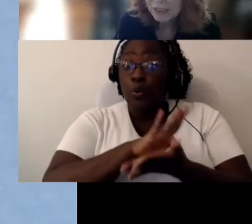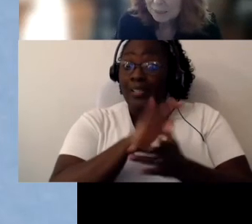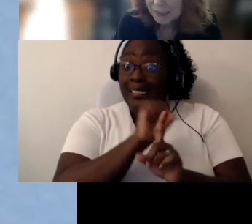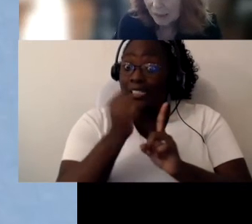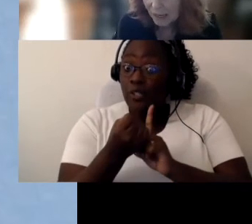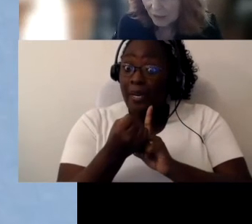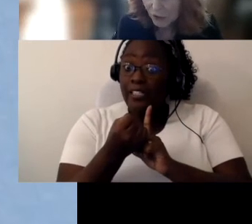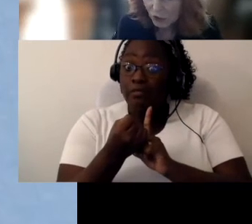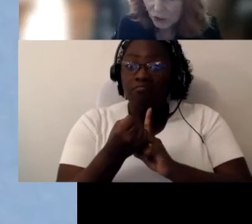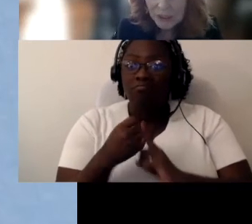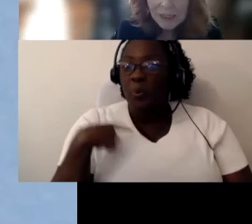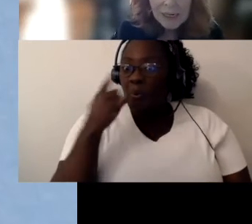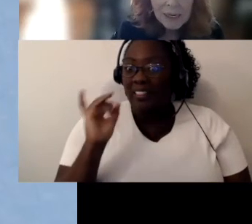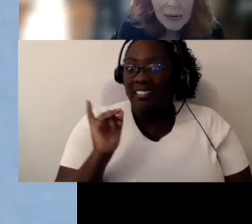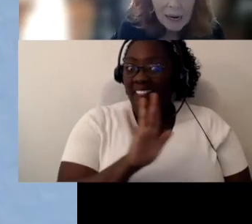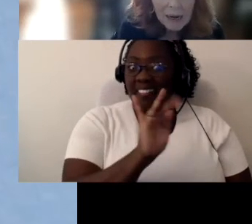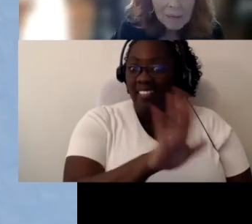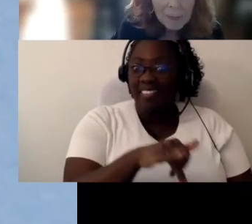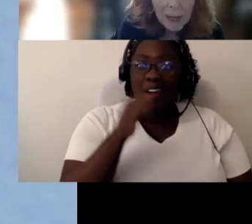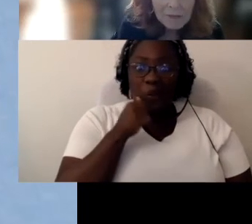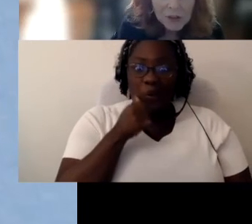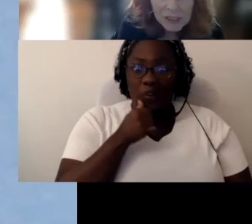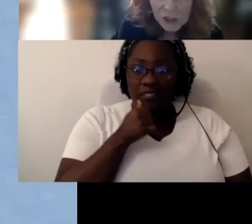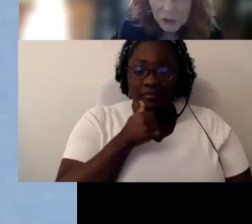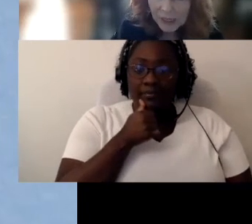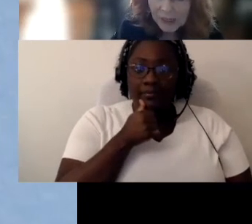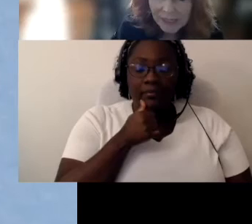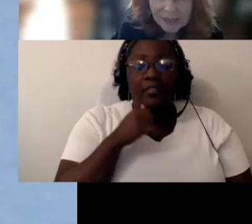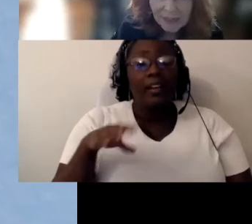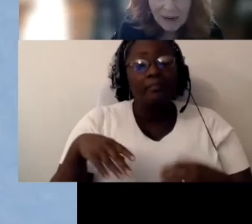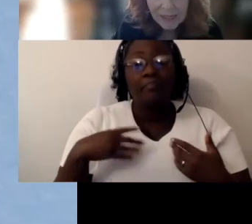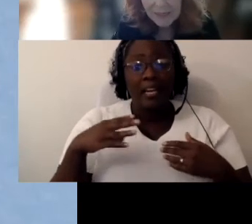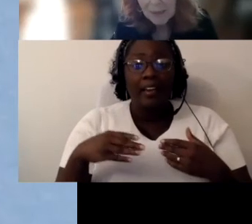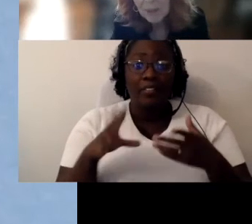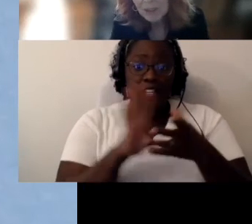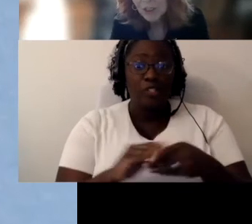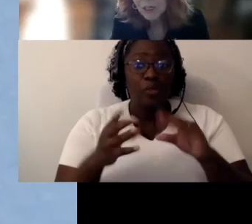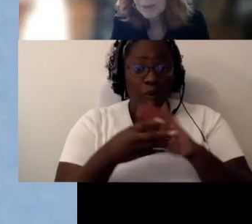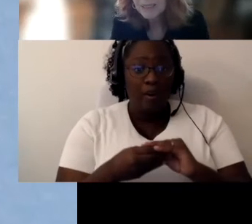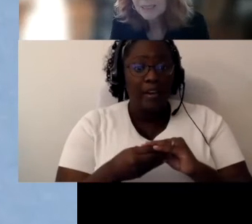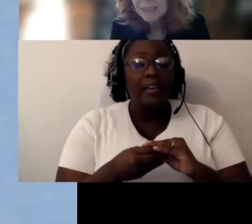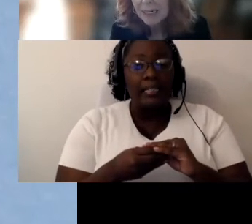has been like for her. I’ve told this story I think to Heidi and I’ll share it because